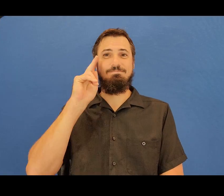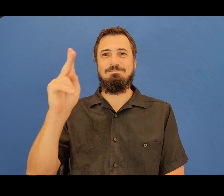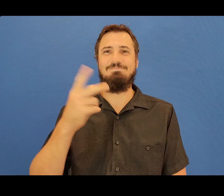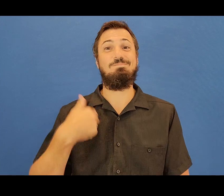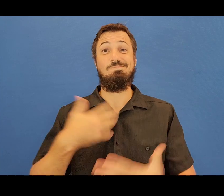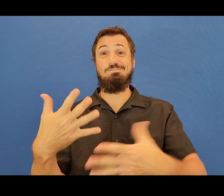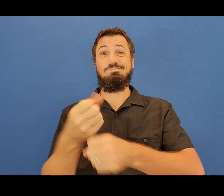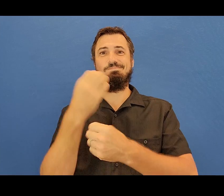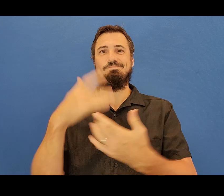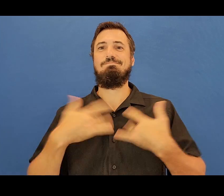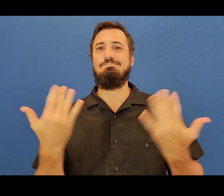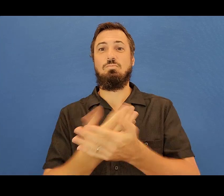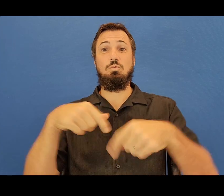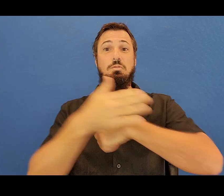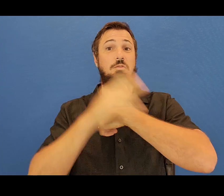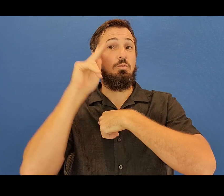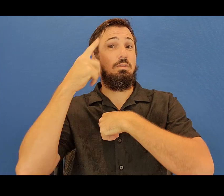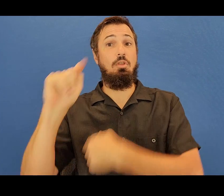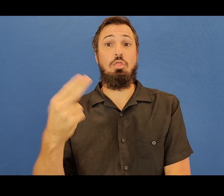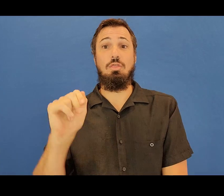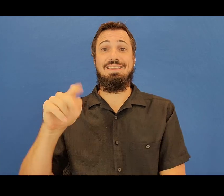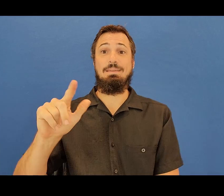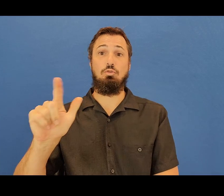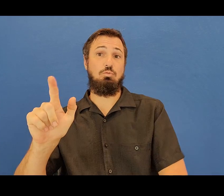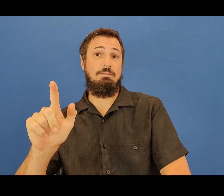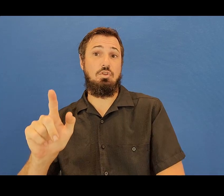Aloha Kaua‘i. This is your County of Kaua‘i briefing for Thursday, April 21st